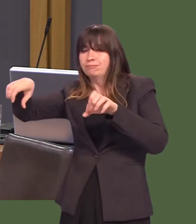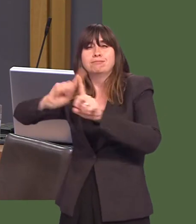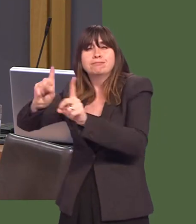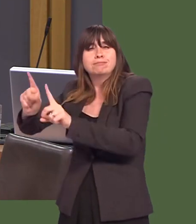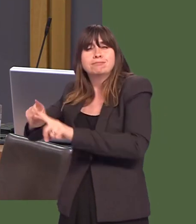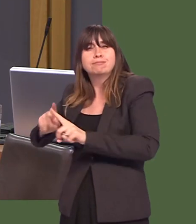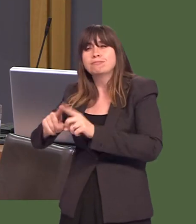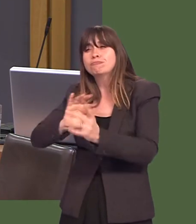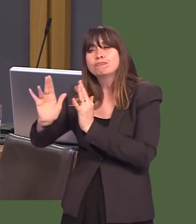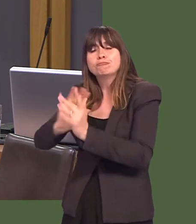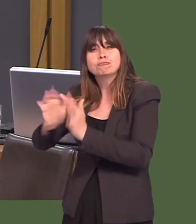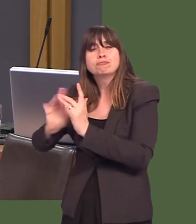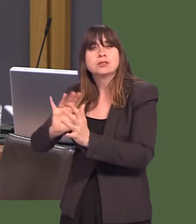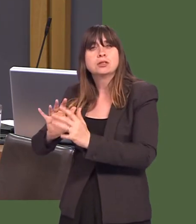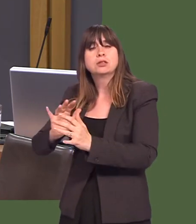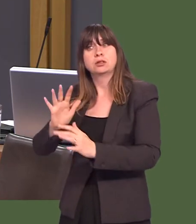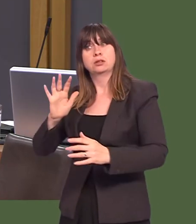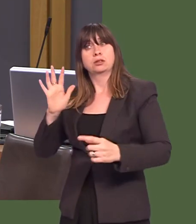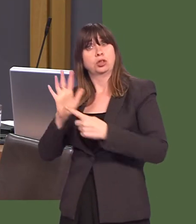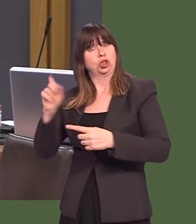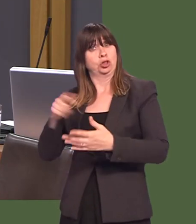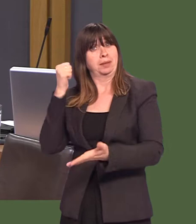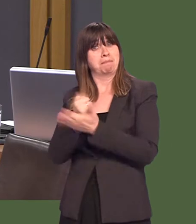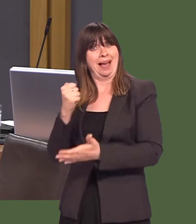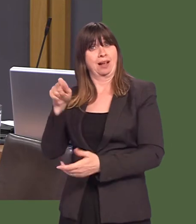Will the First Minister agree with me that there should be a major bank in every one of these district shopping centres?